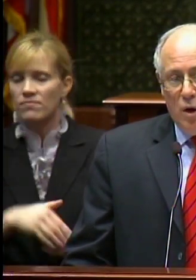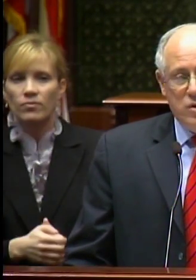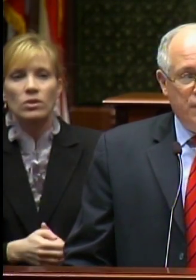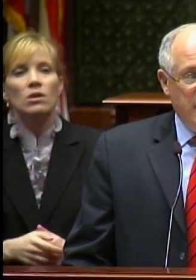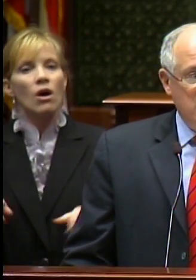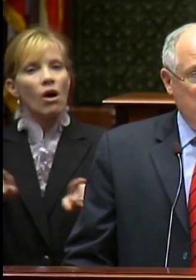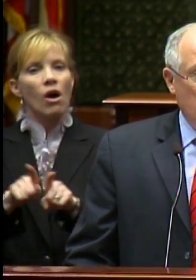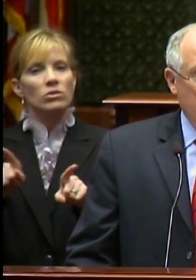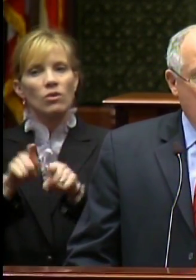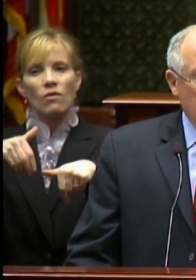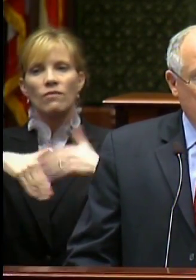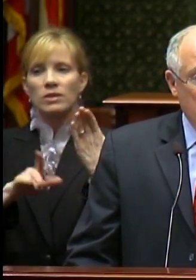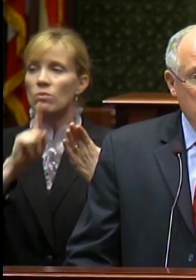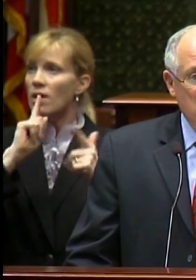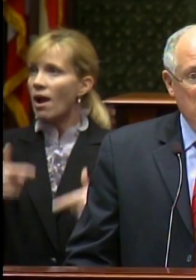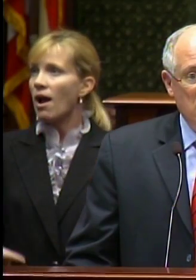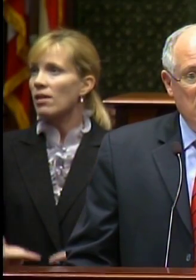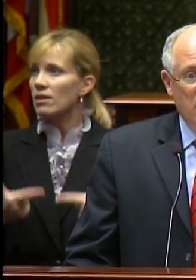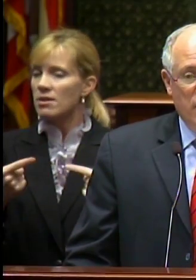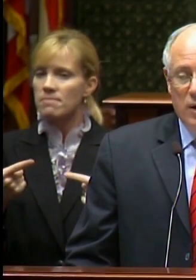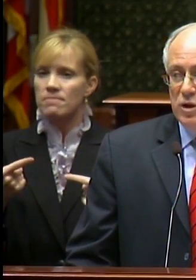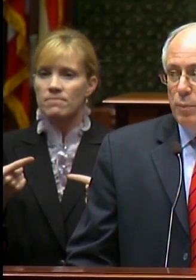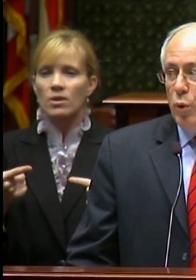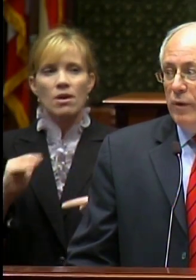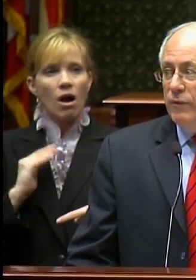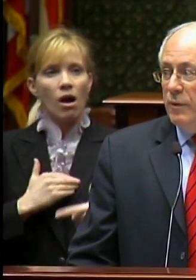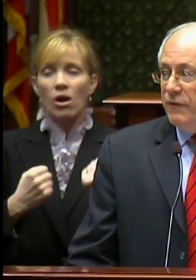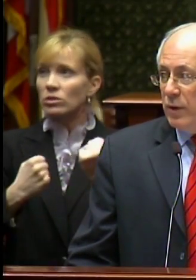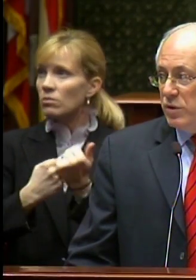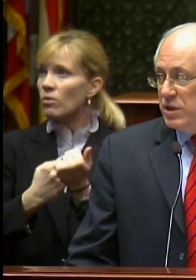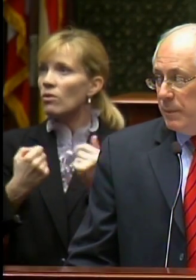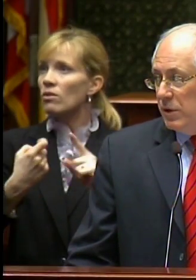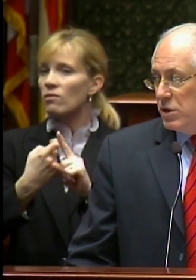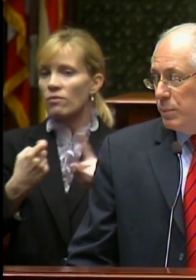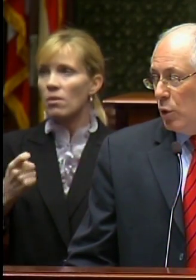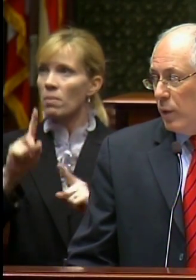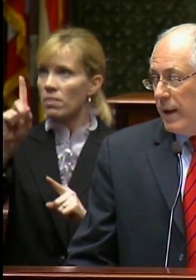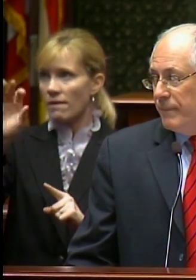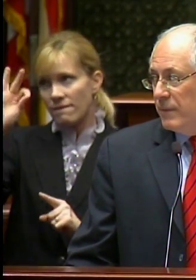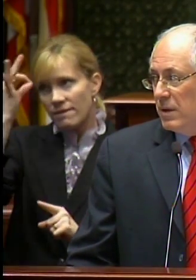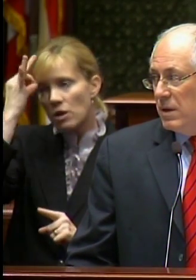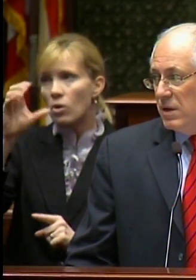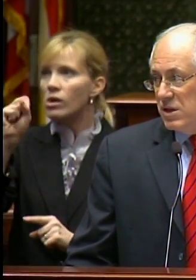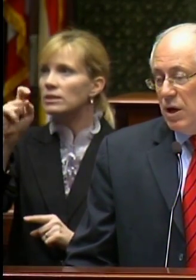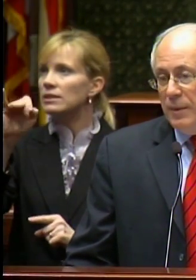We’re also facing the reality that our support from the federal stimulus program is coming